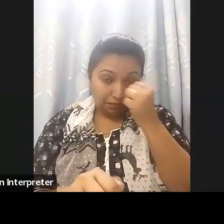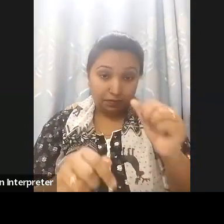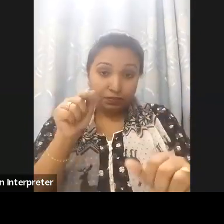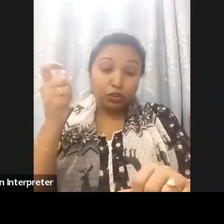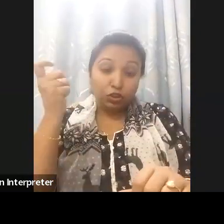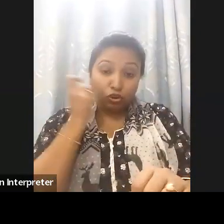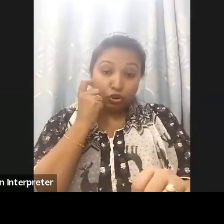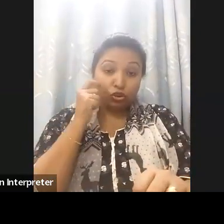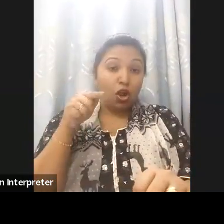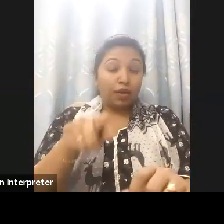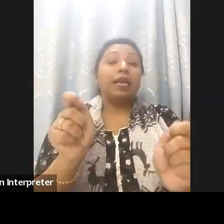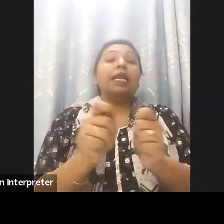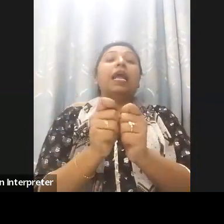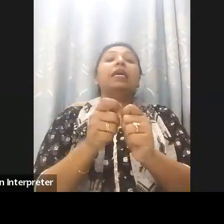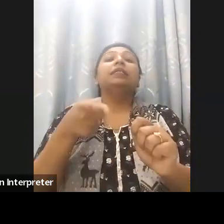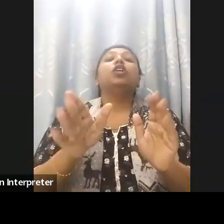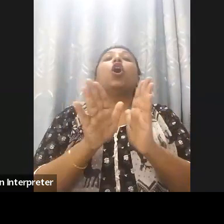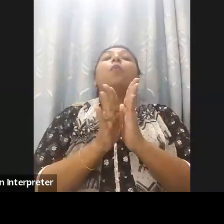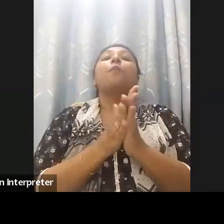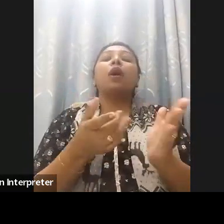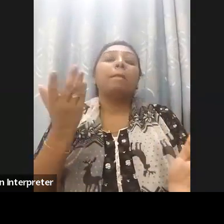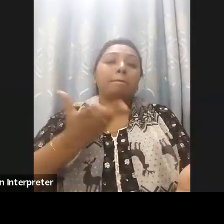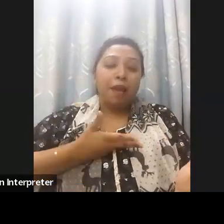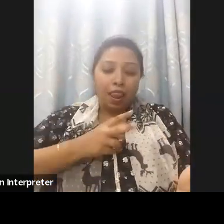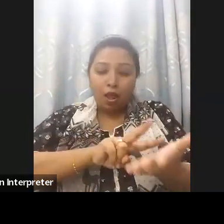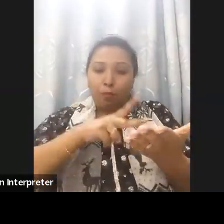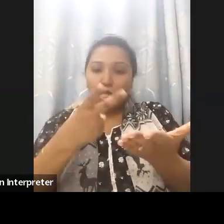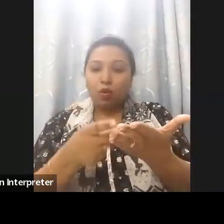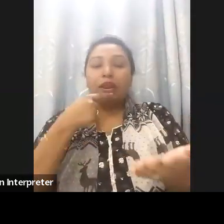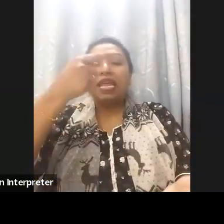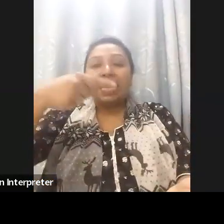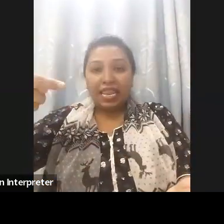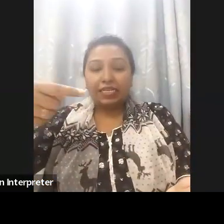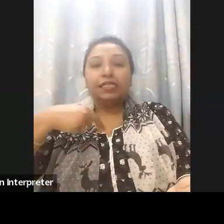developed accessibility dictionary. The dictionary available in Bangla to English, English to Bangla